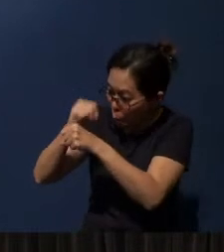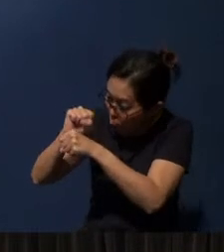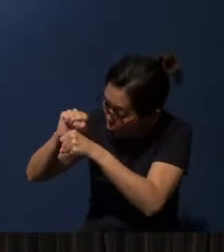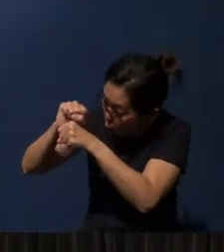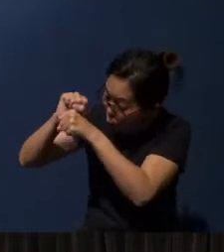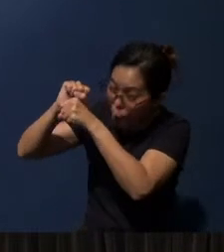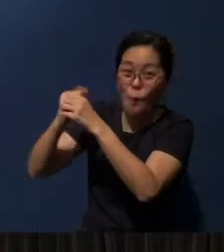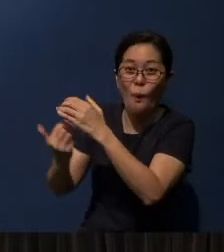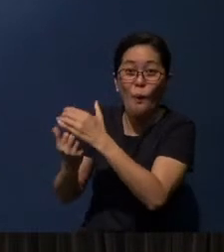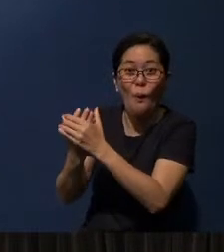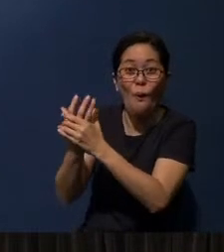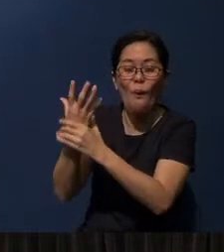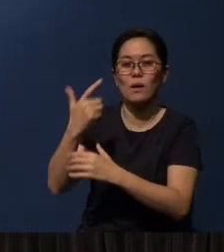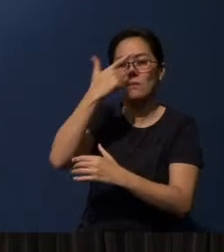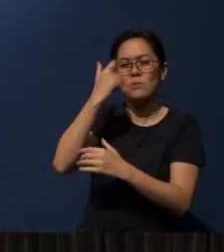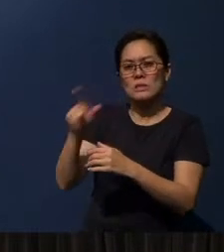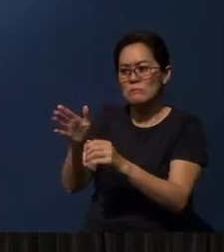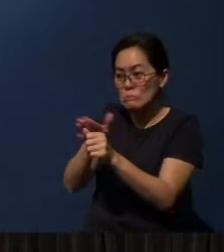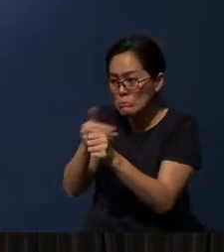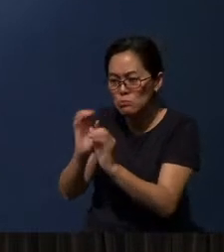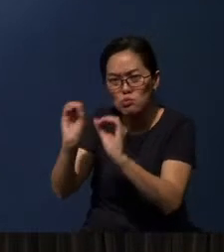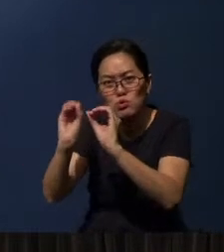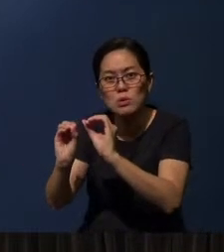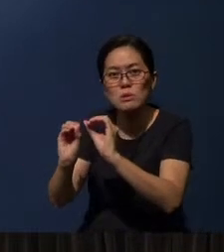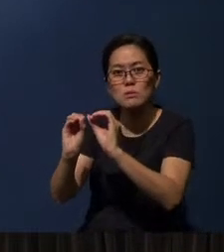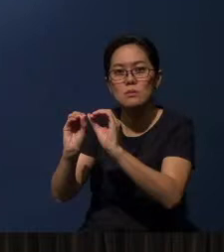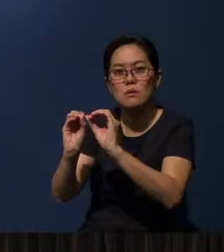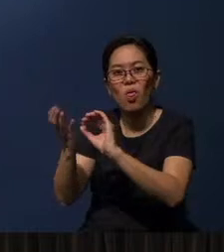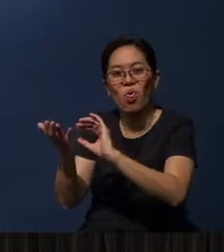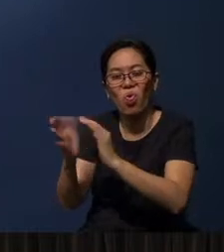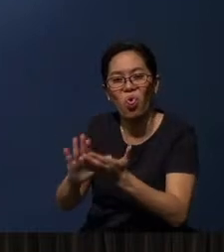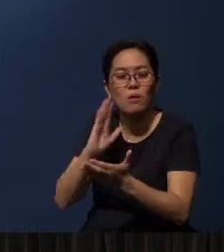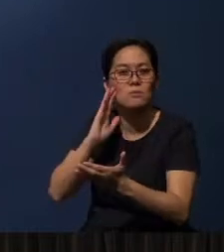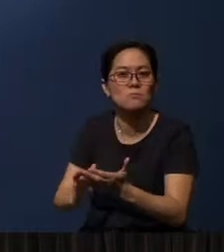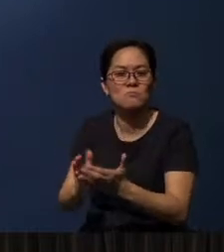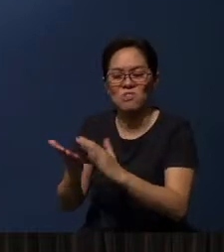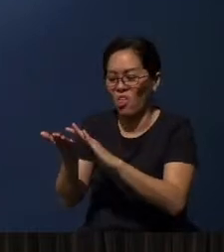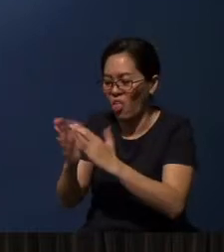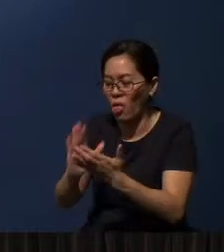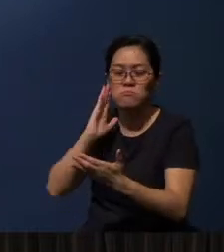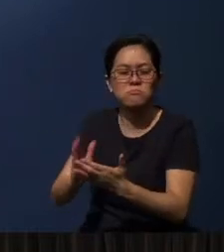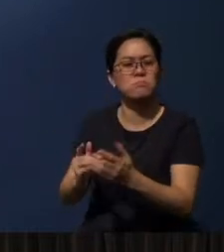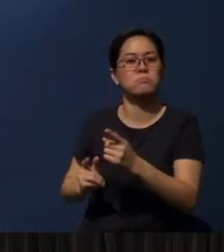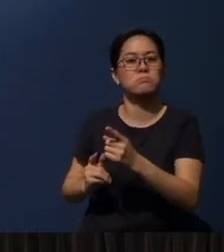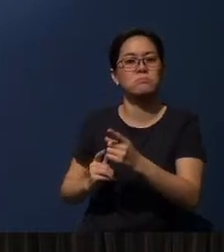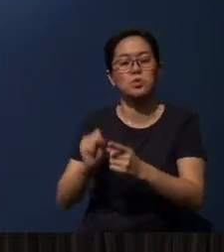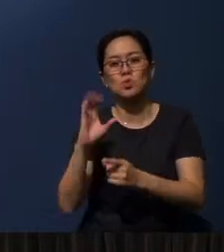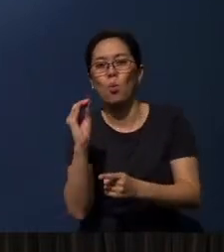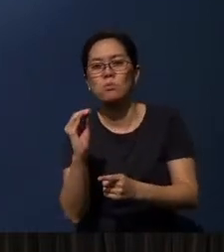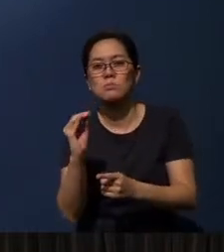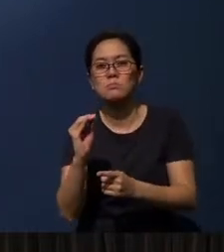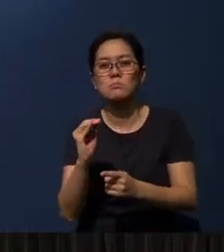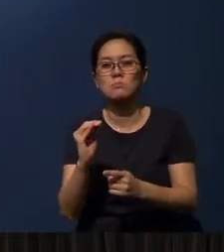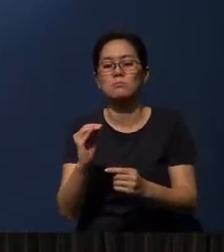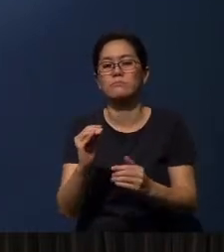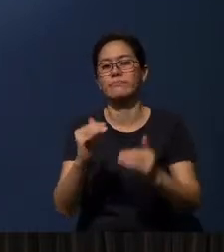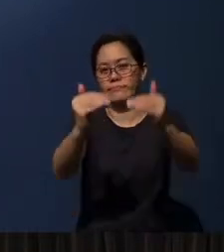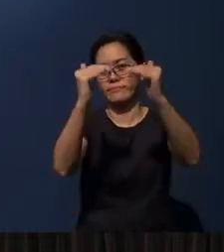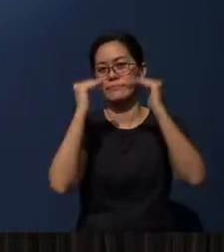Because if you don't nurture faith, it will die. It will die. And therefore, it comes to our second important point about faith.